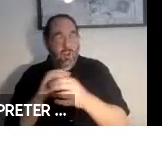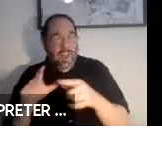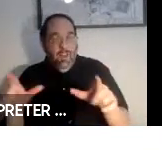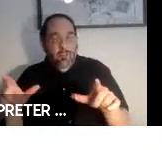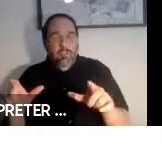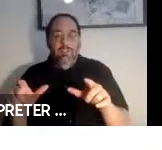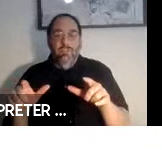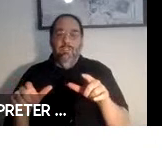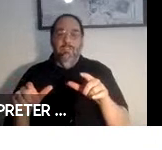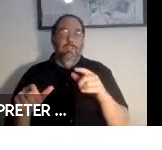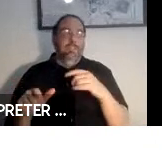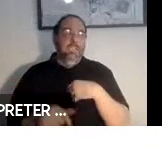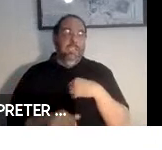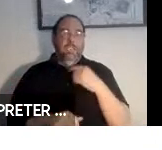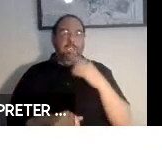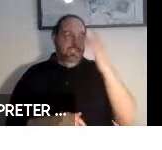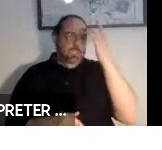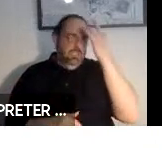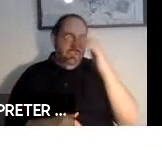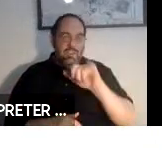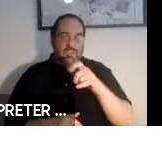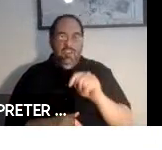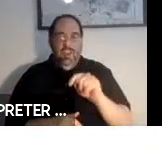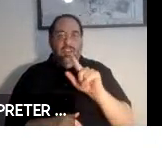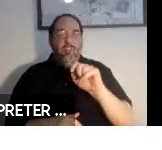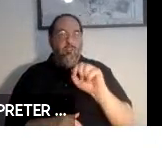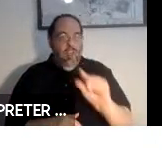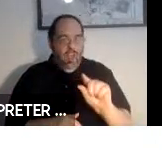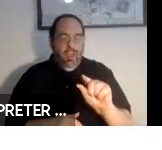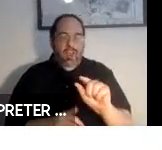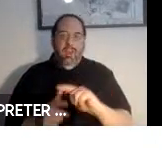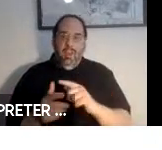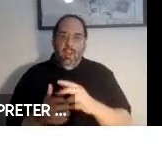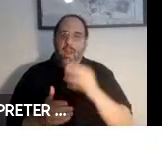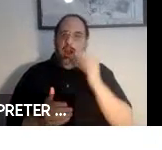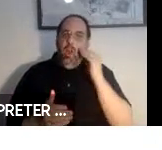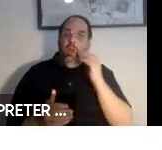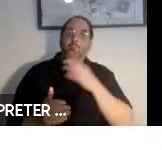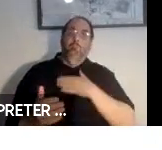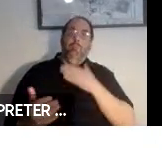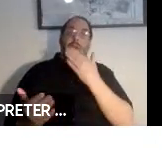different transportation systems wanting to find at my destination someone who is in a wheelchair